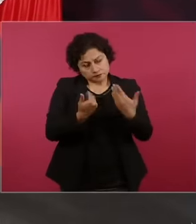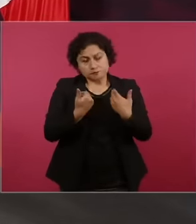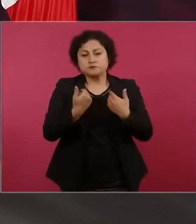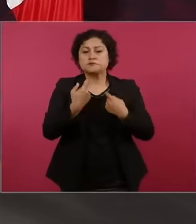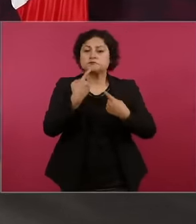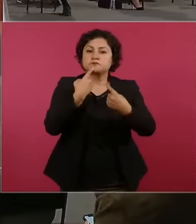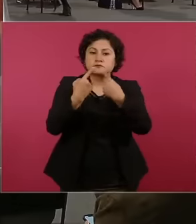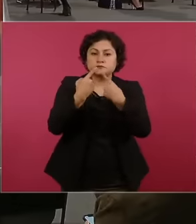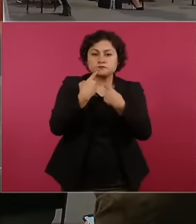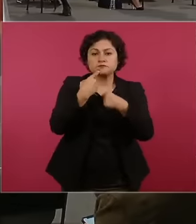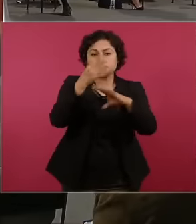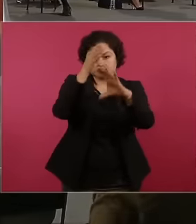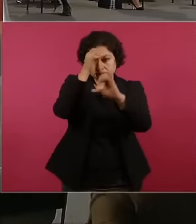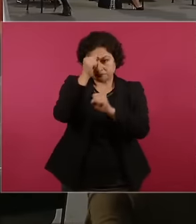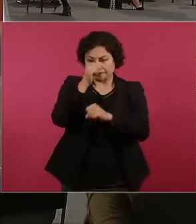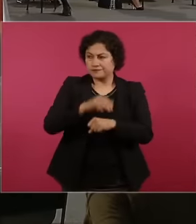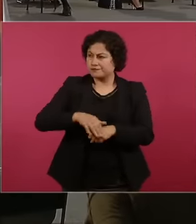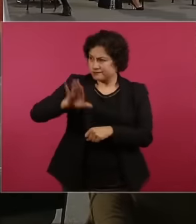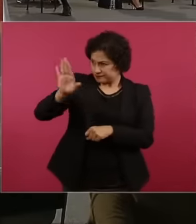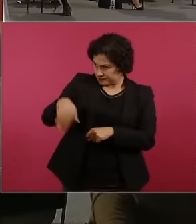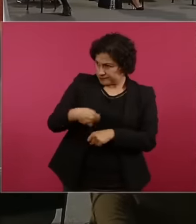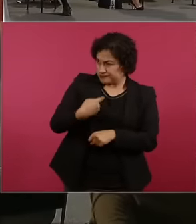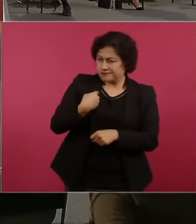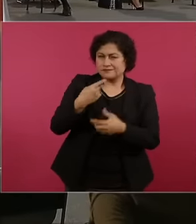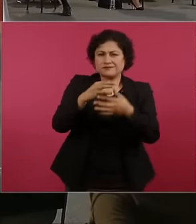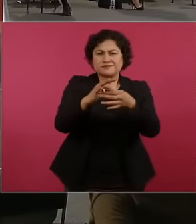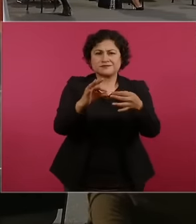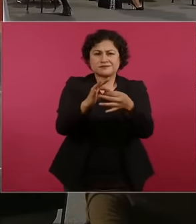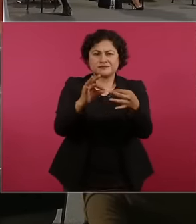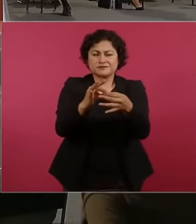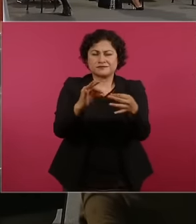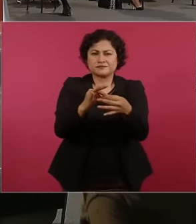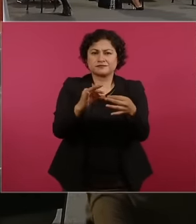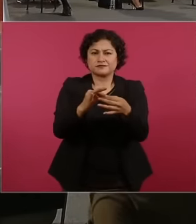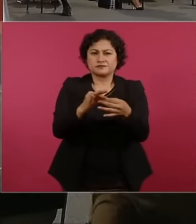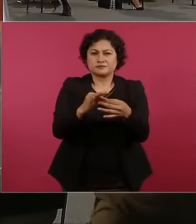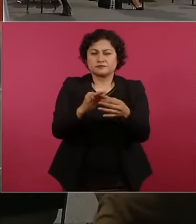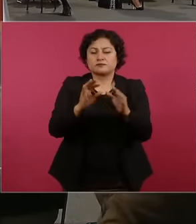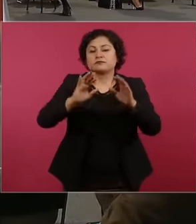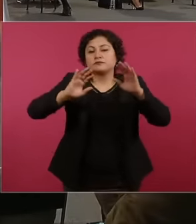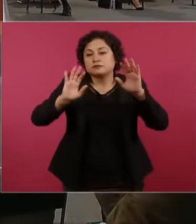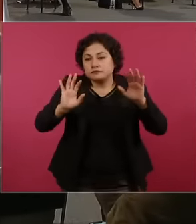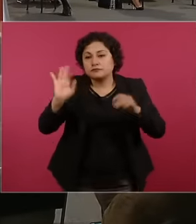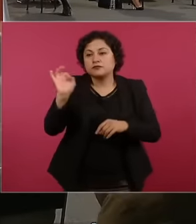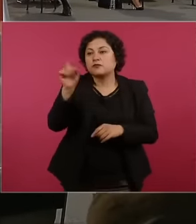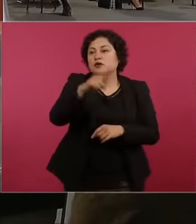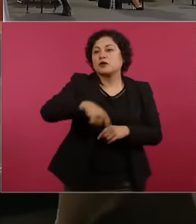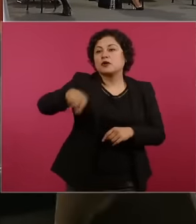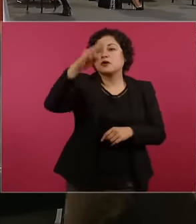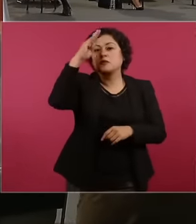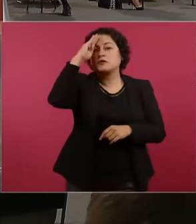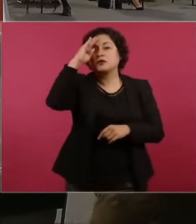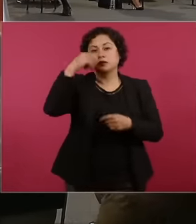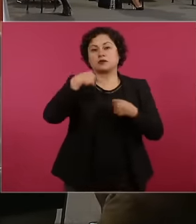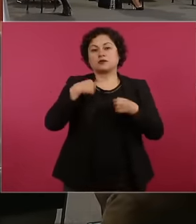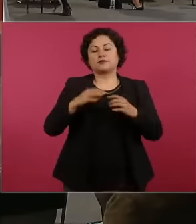don't you explain it to that this one is not going to think that I am and